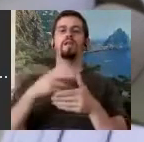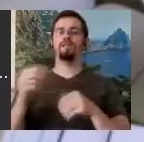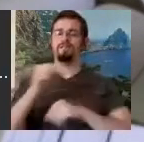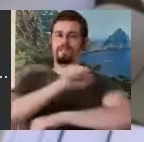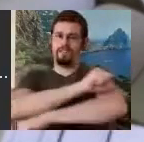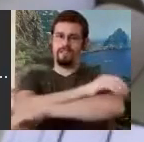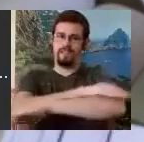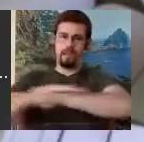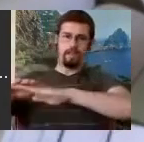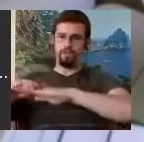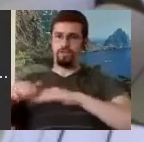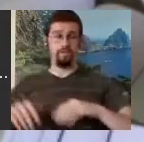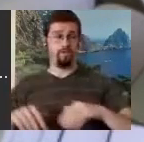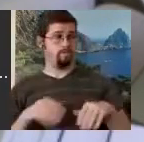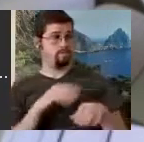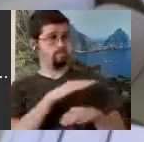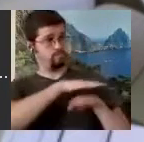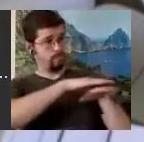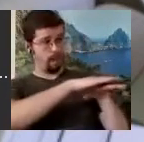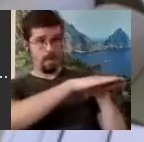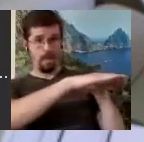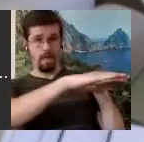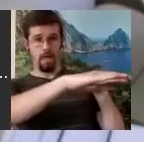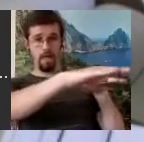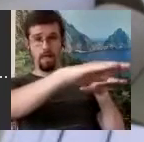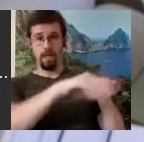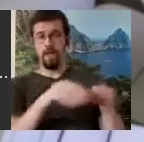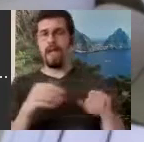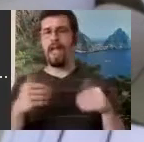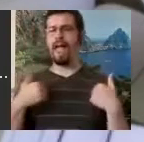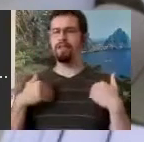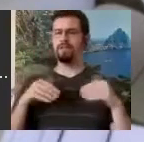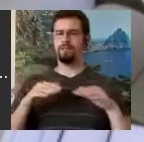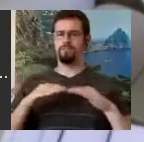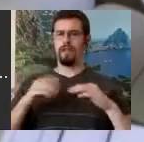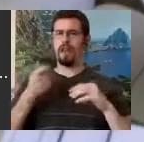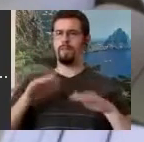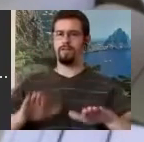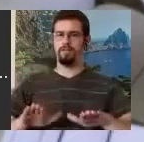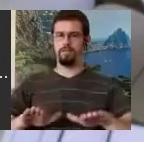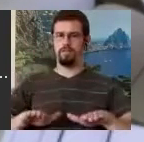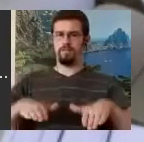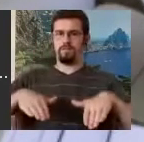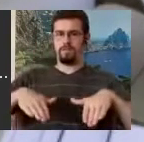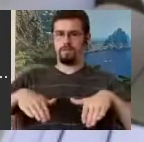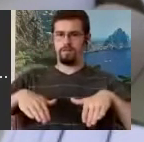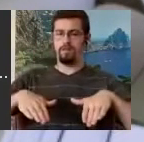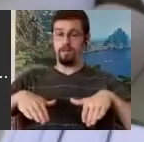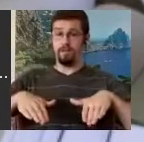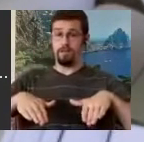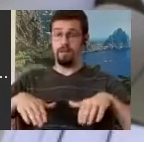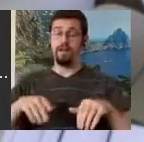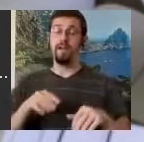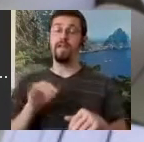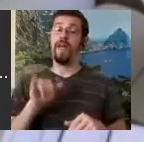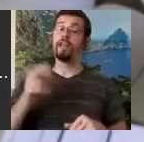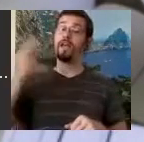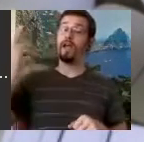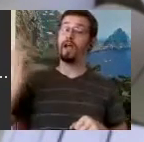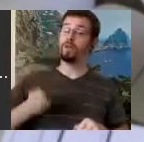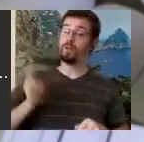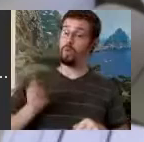stage is raked. It's on a slant, and it's an historic stage, where mime artists would